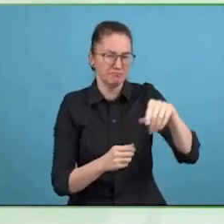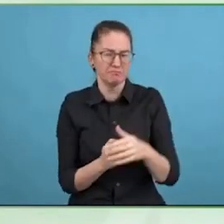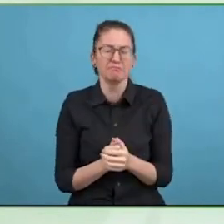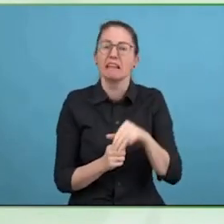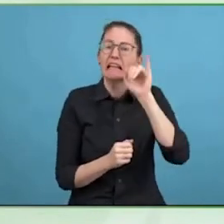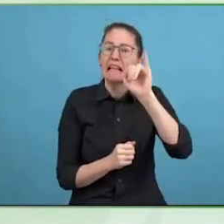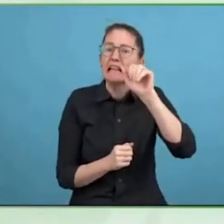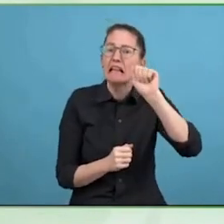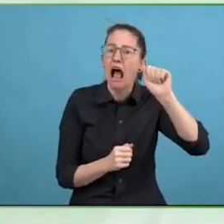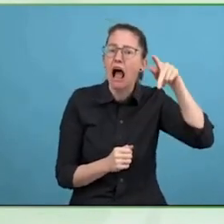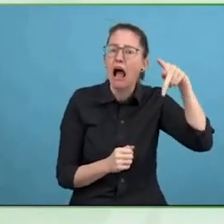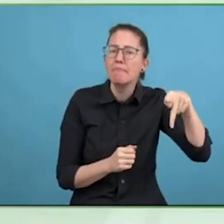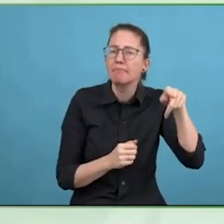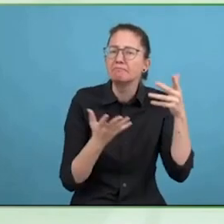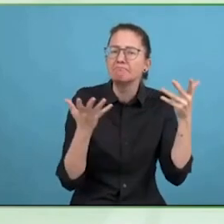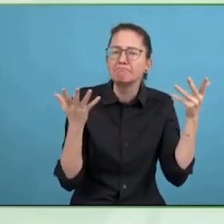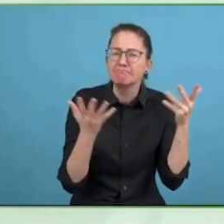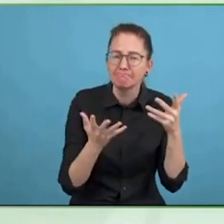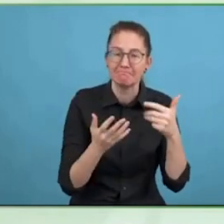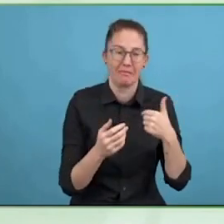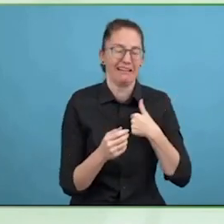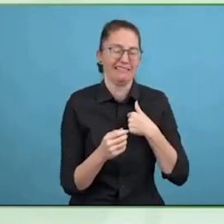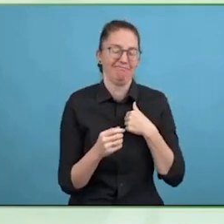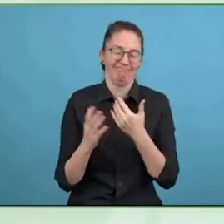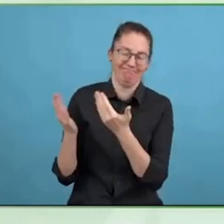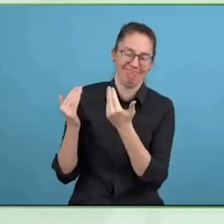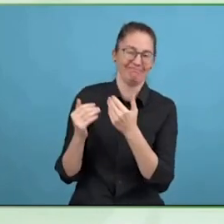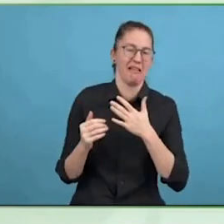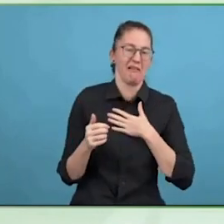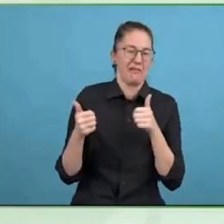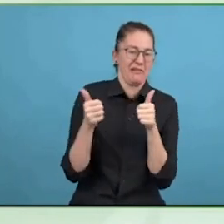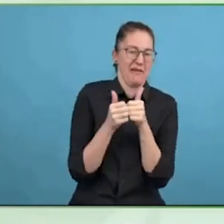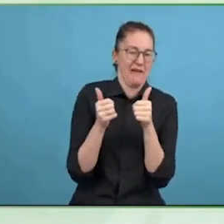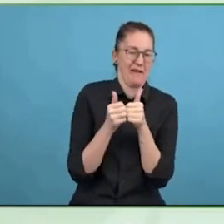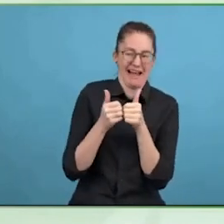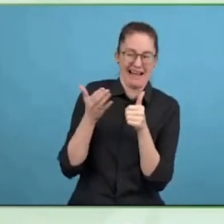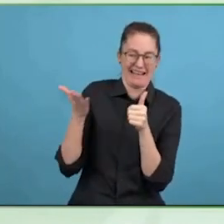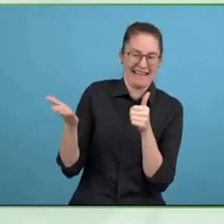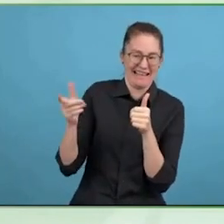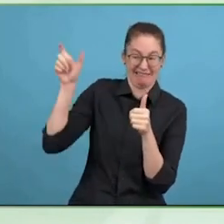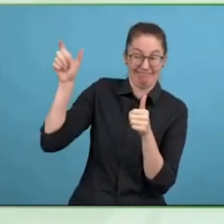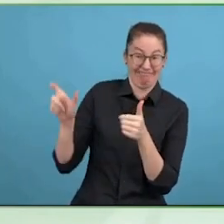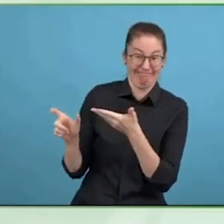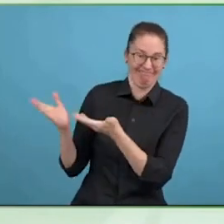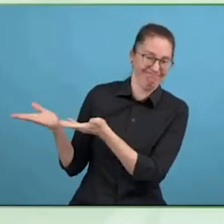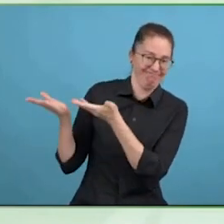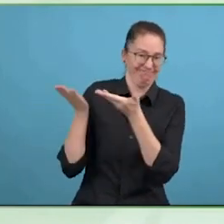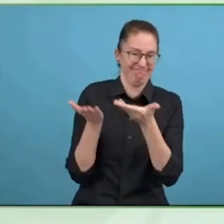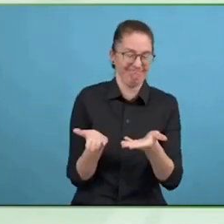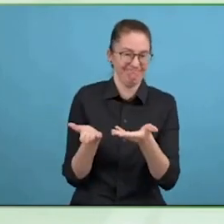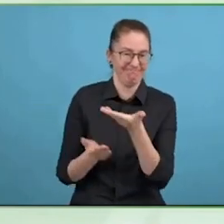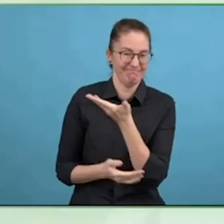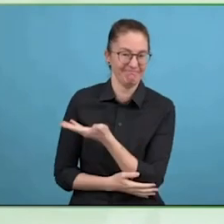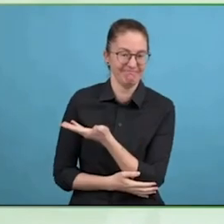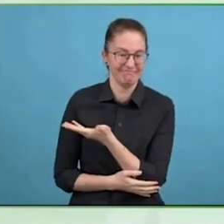it. Where is the fireplace here?